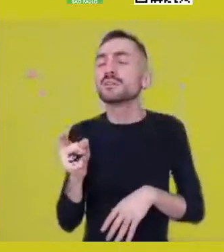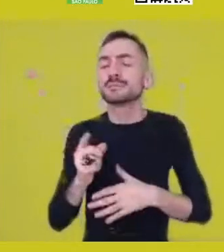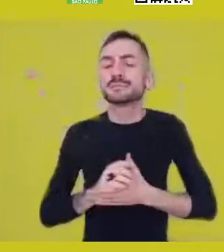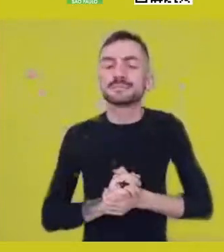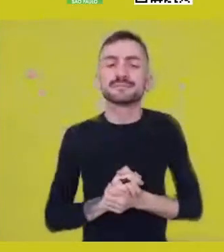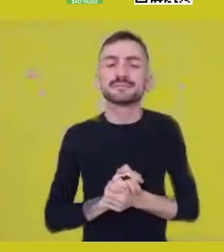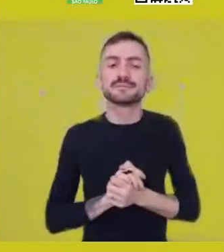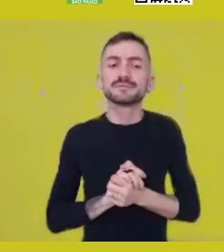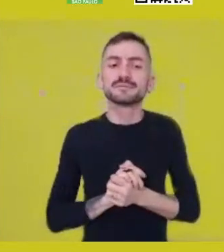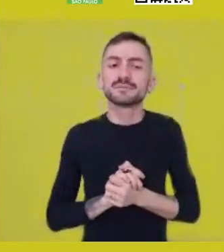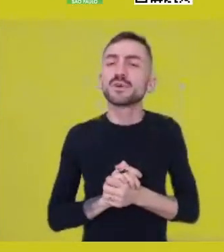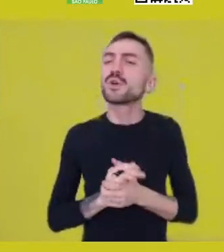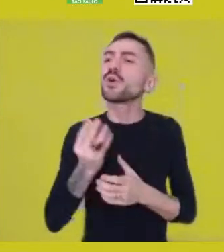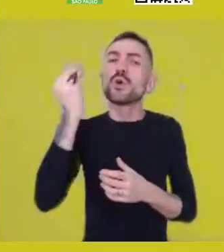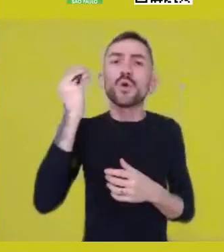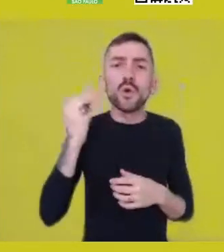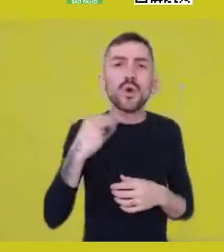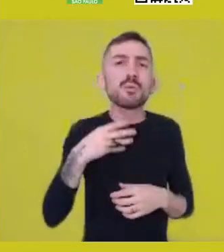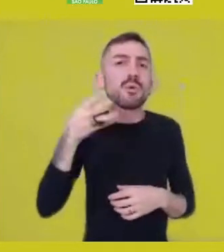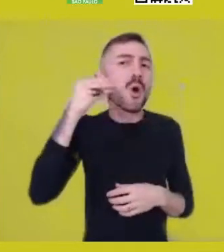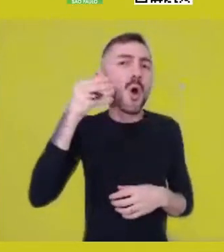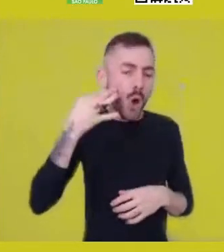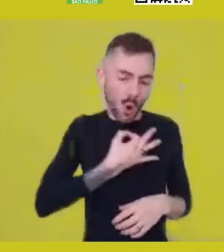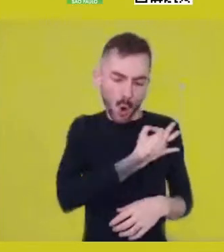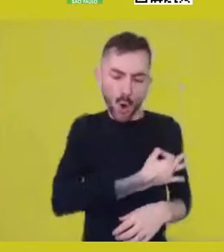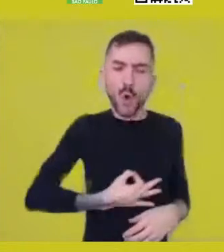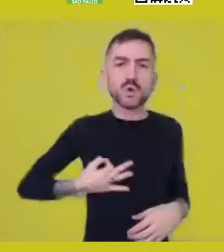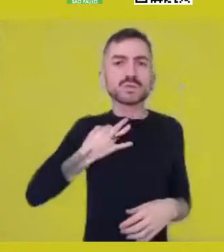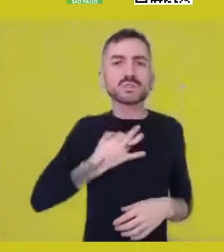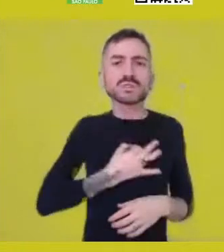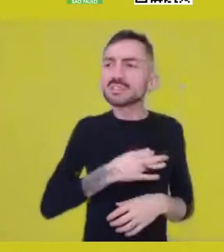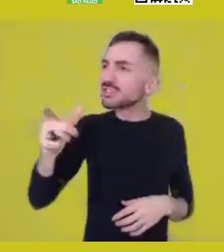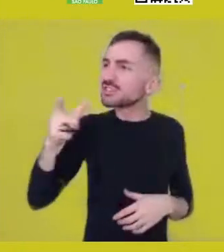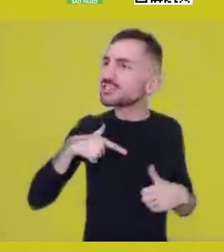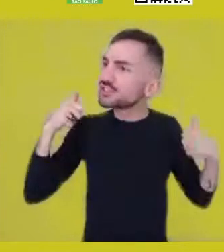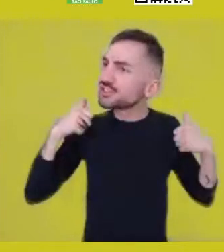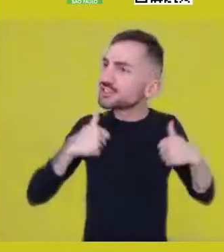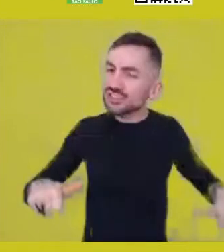of a leopard print, and I was investigating that,